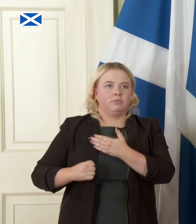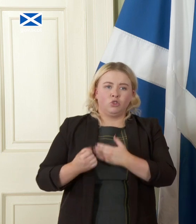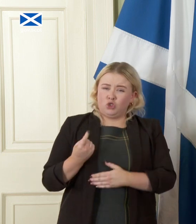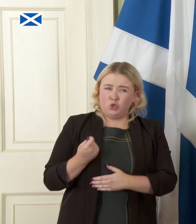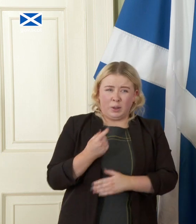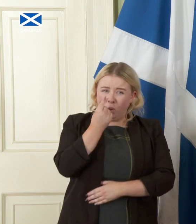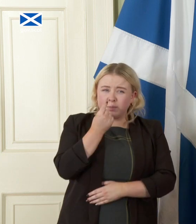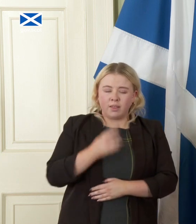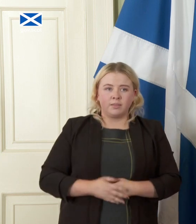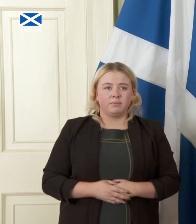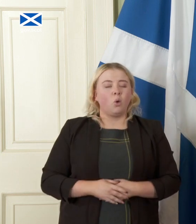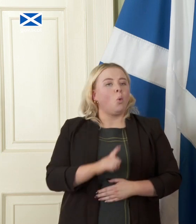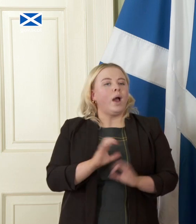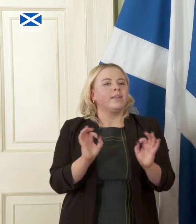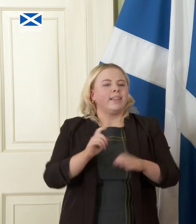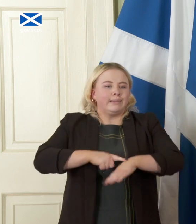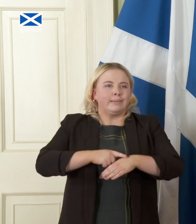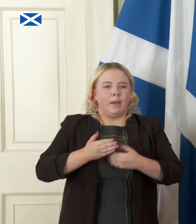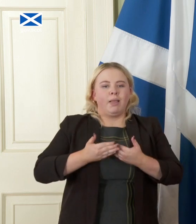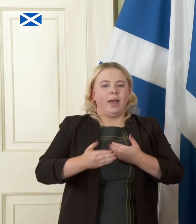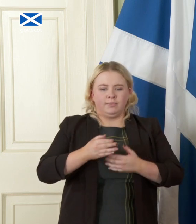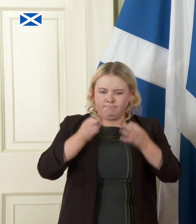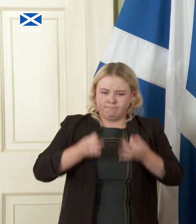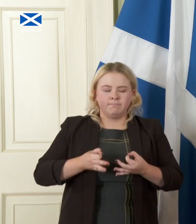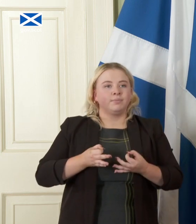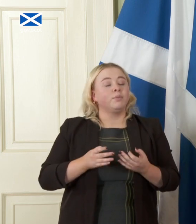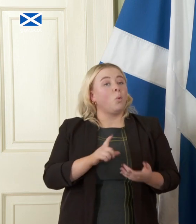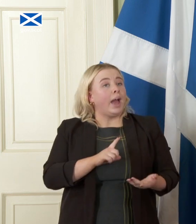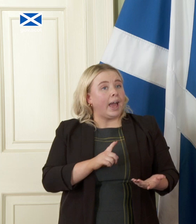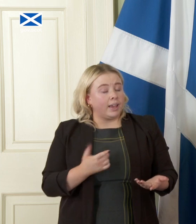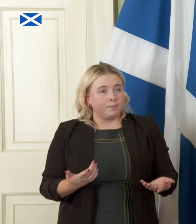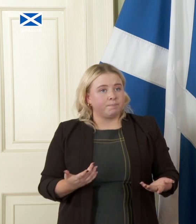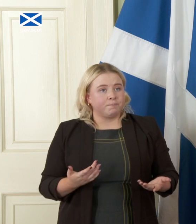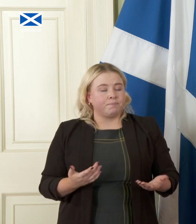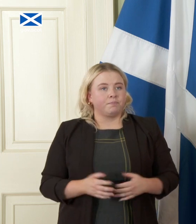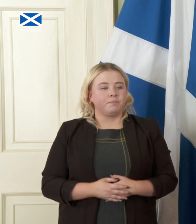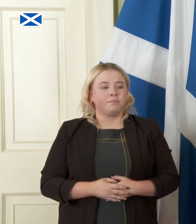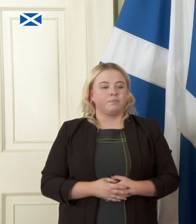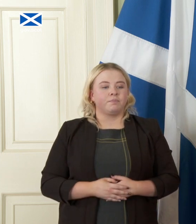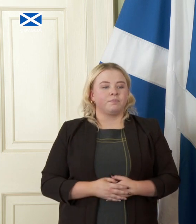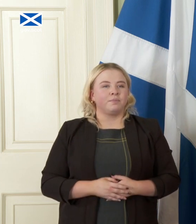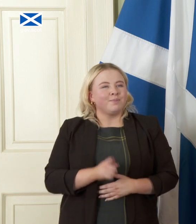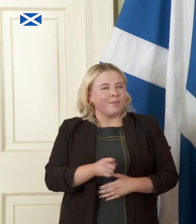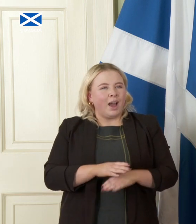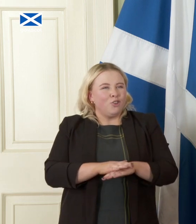we put a particular timescale on that because we consider that that would be not responsible